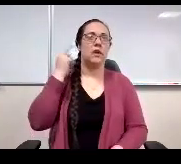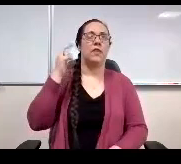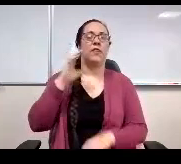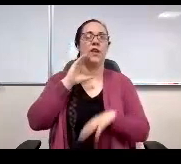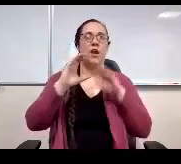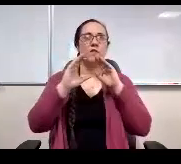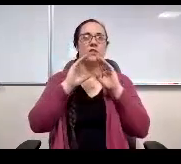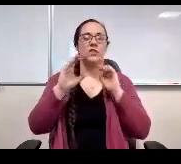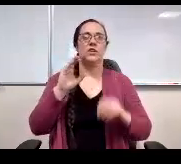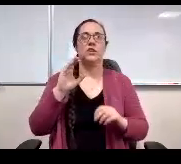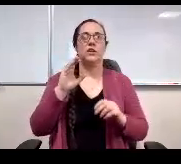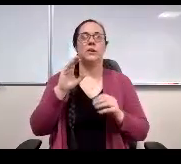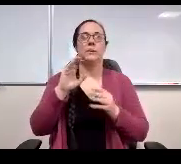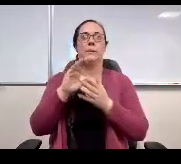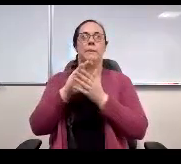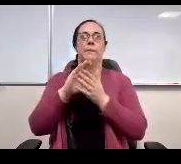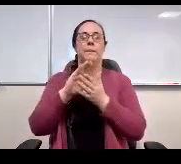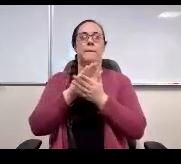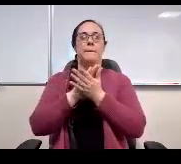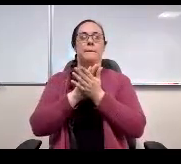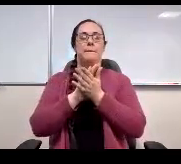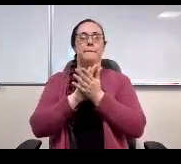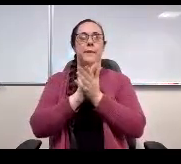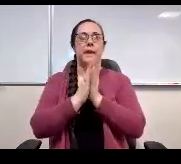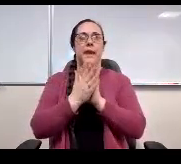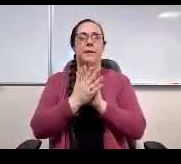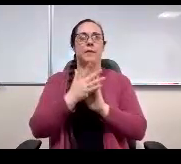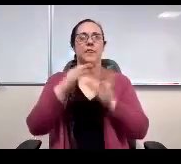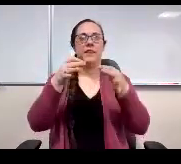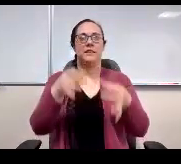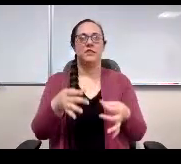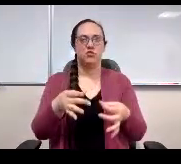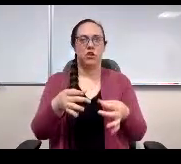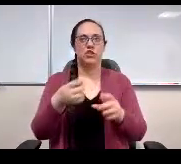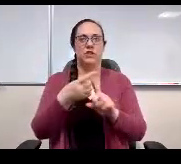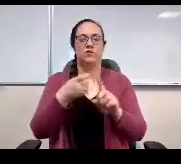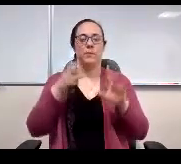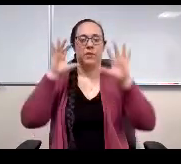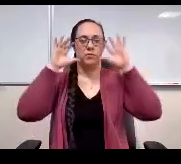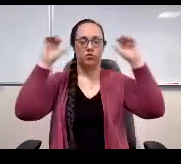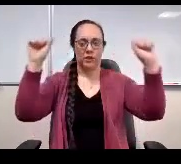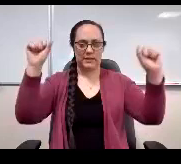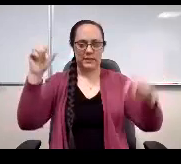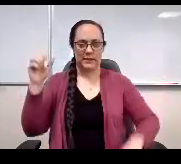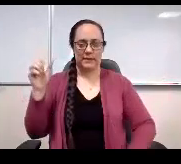and the discretion of the president. So I don't think that there's